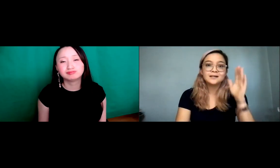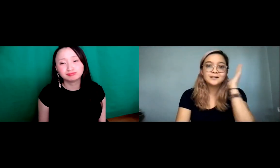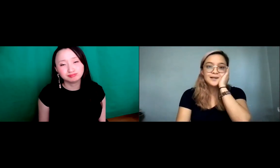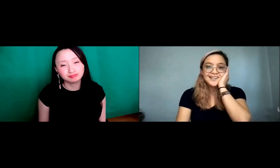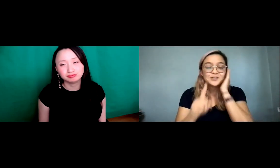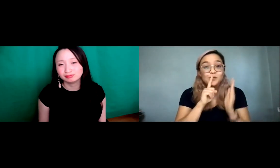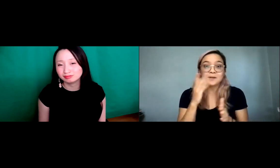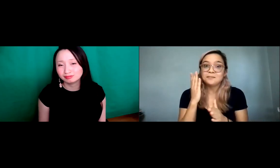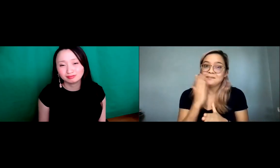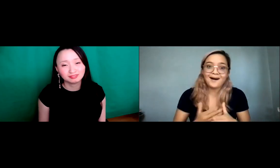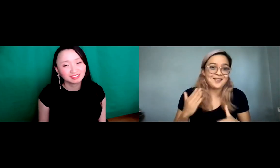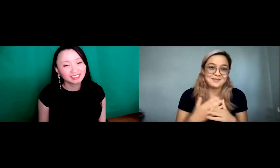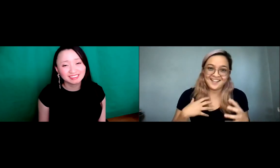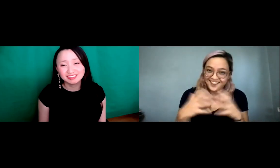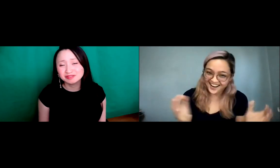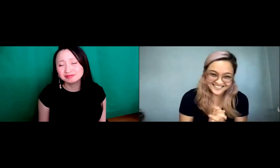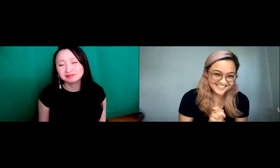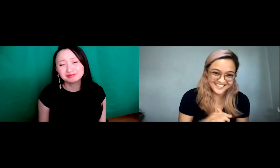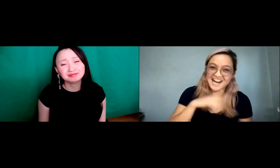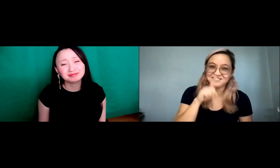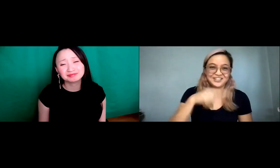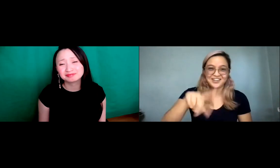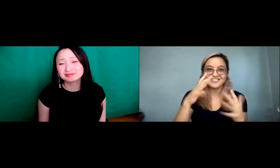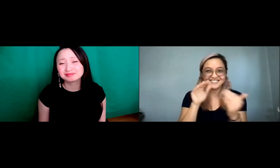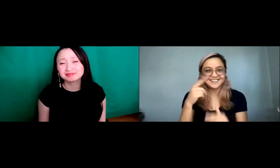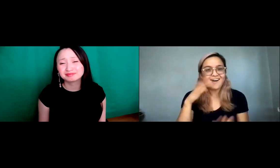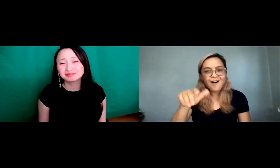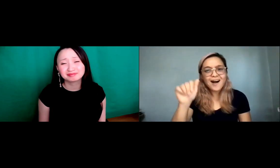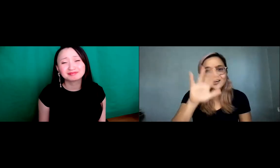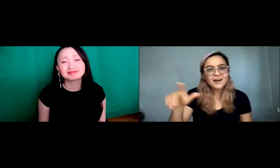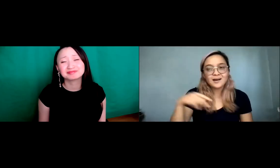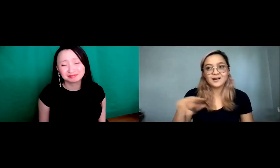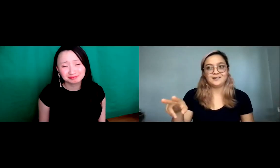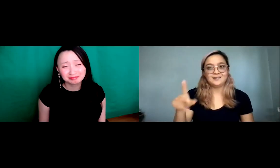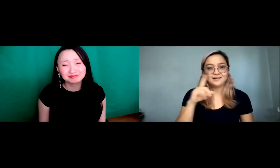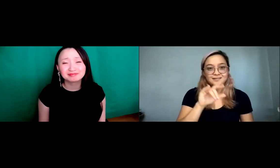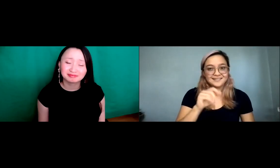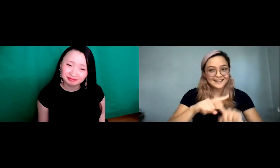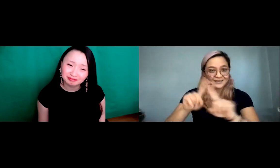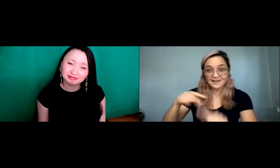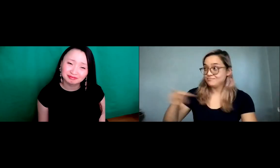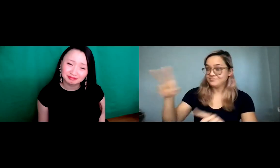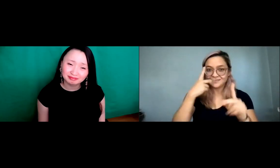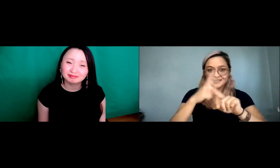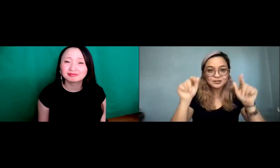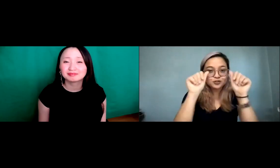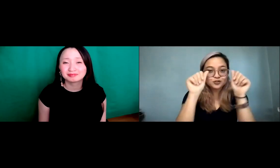And oftentimes people think all Asians look the same, and that's not the case.